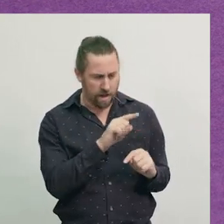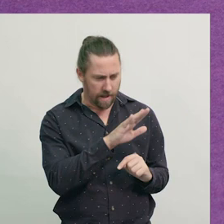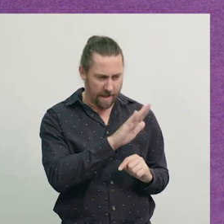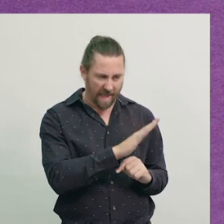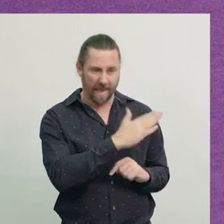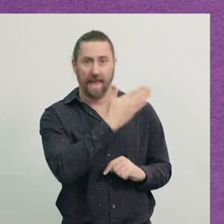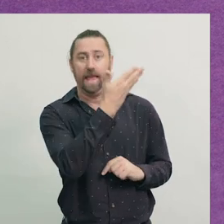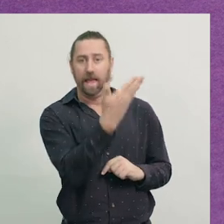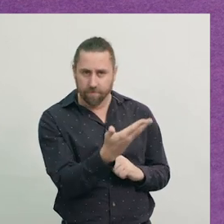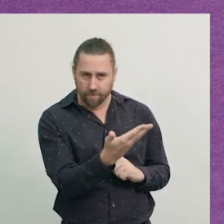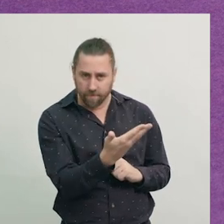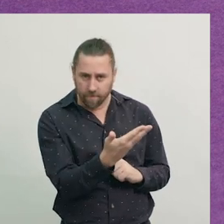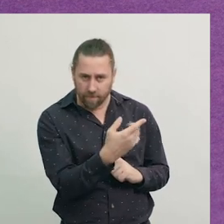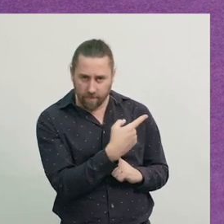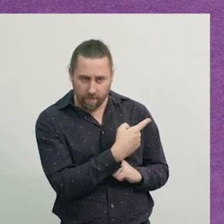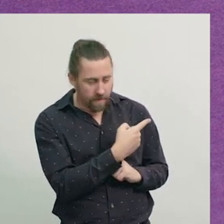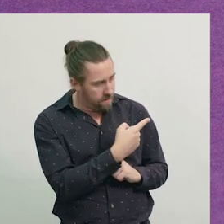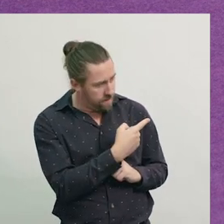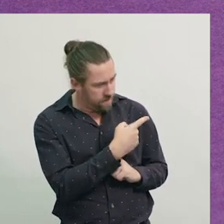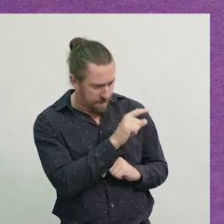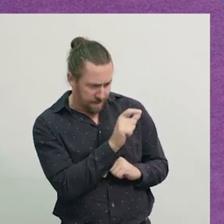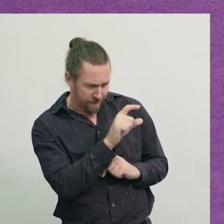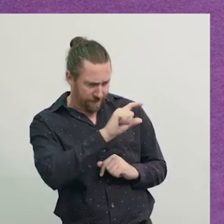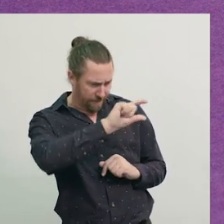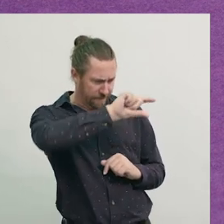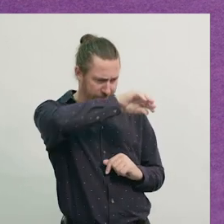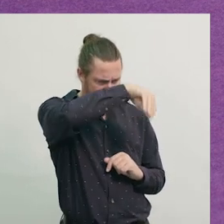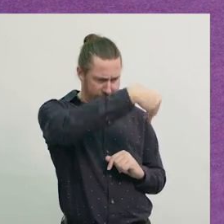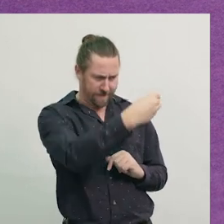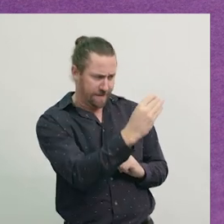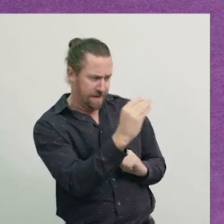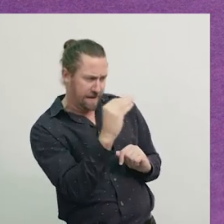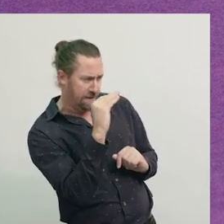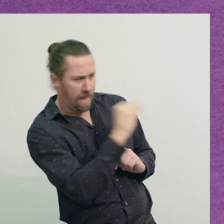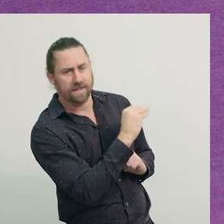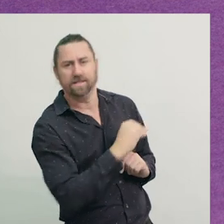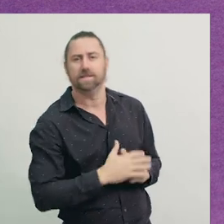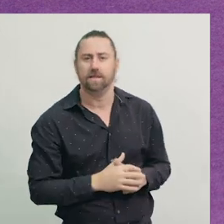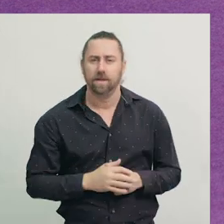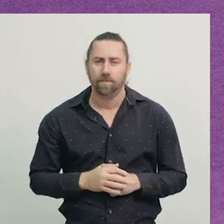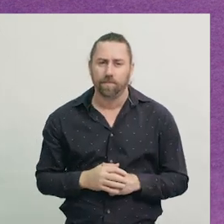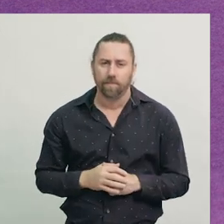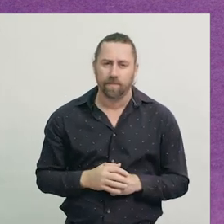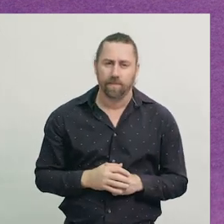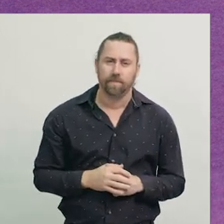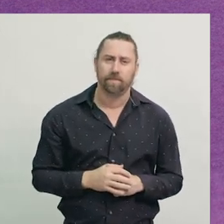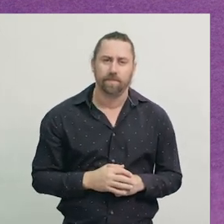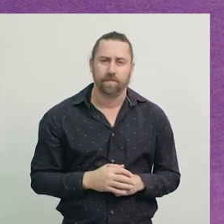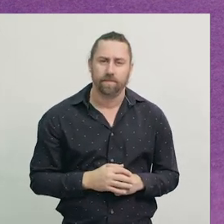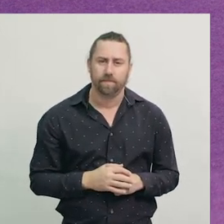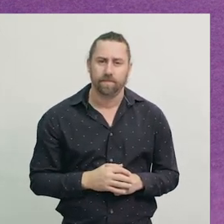to make it fit into its spot nicely. So I'll flip it.